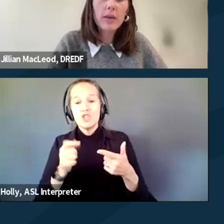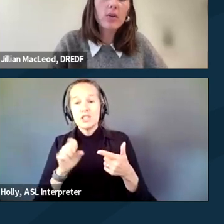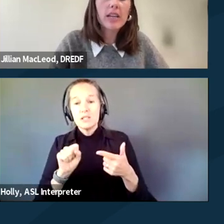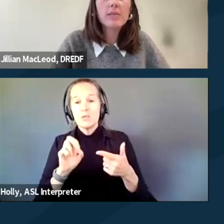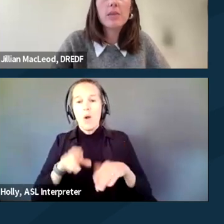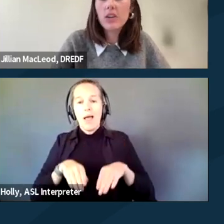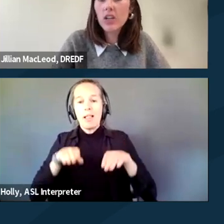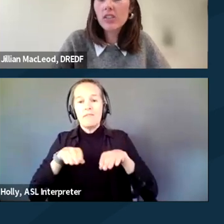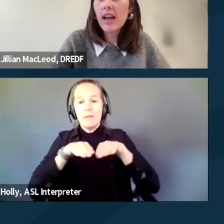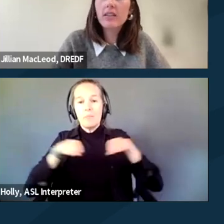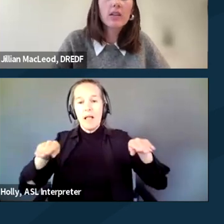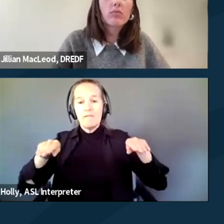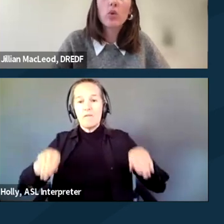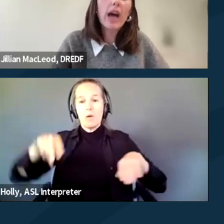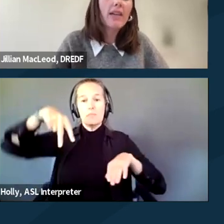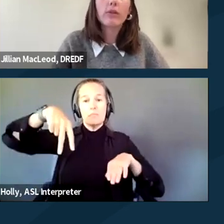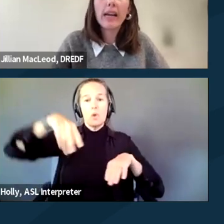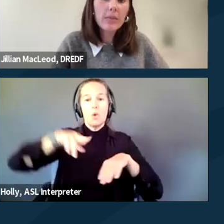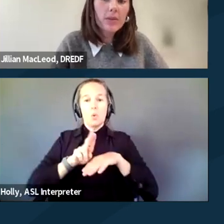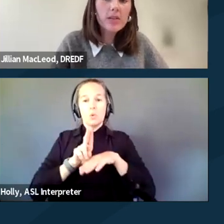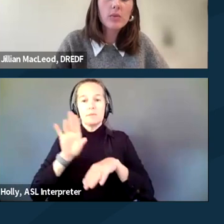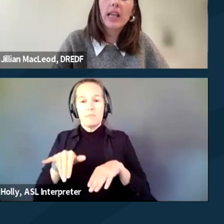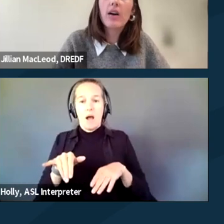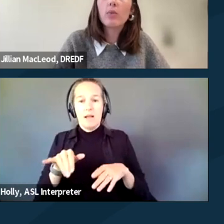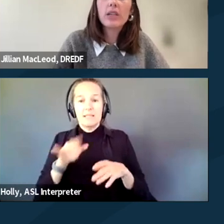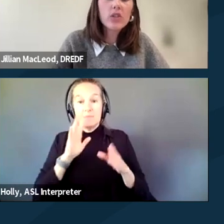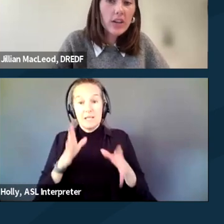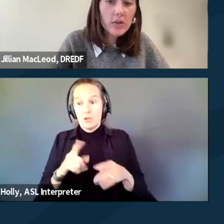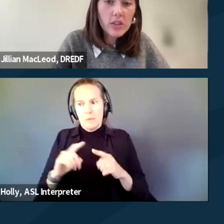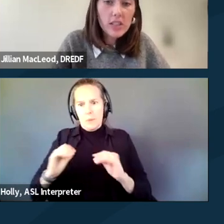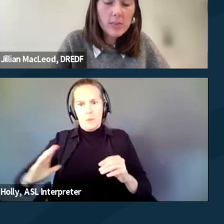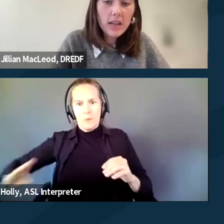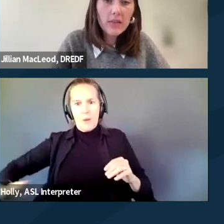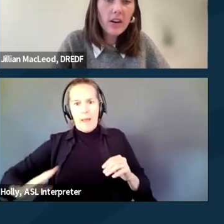by protest speakers that don't have ramps to allow wheelchair users to speak in front